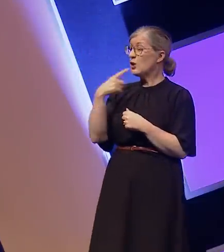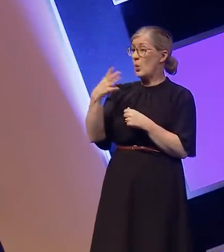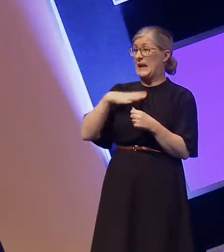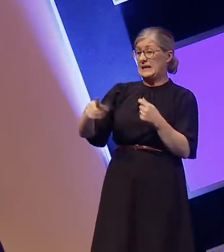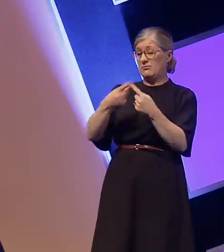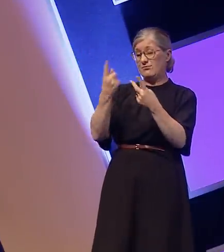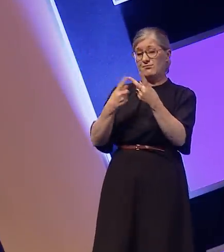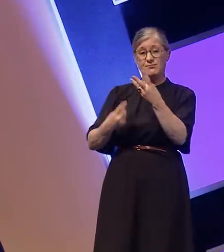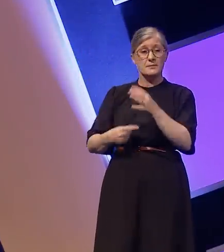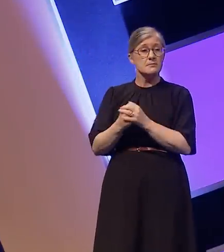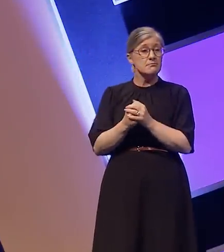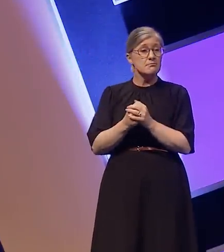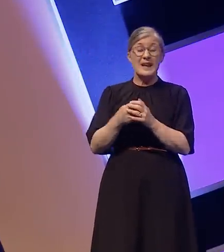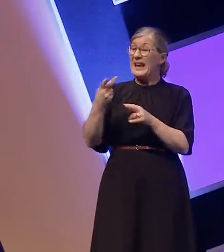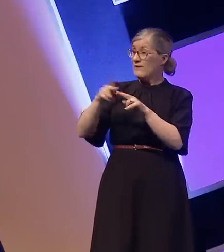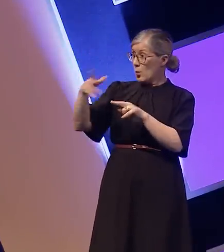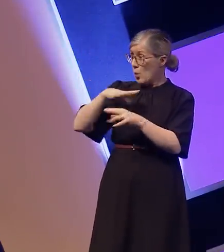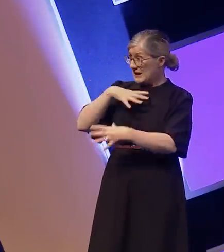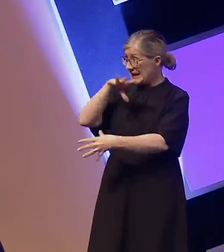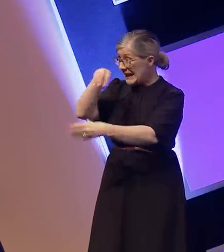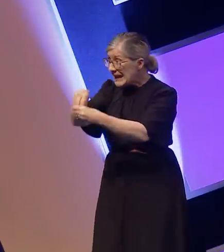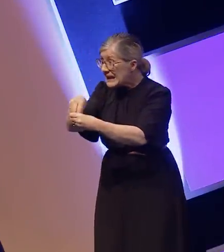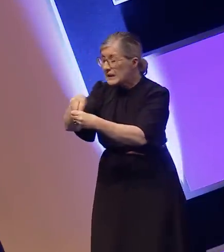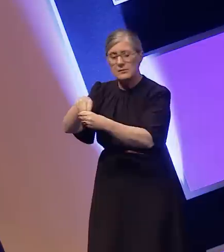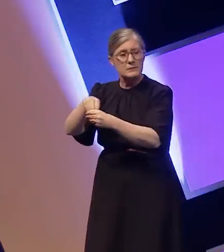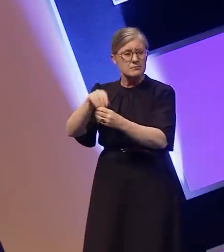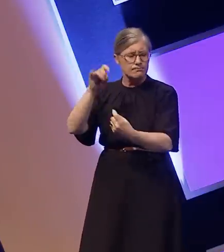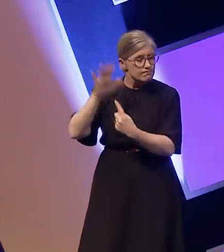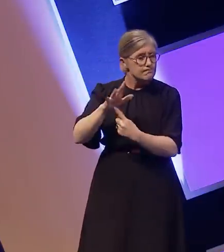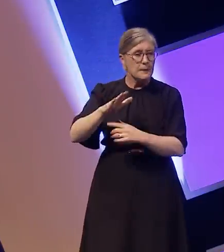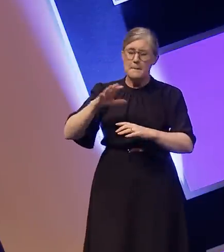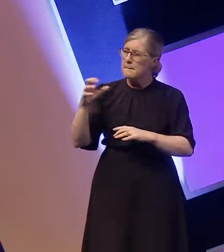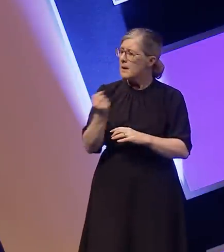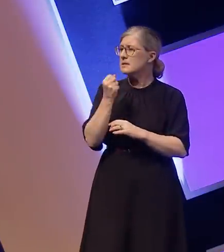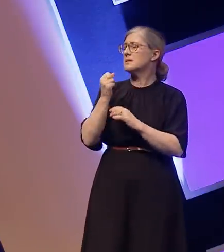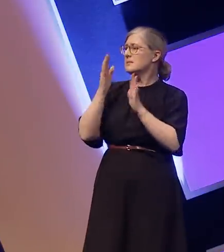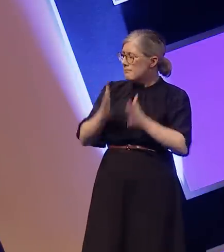and that if I were going to be part of the show it was vital that my deaf culture and identity